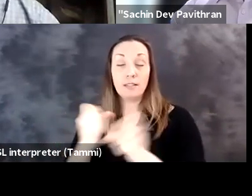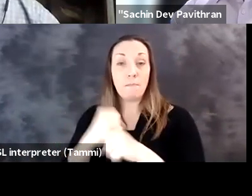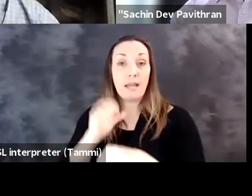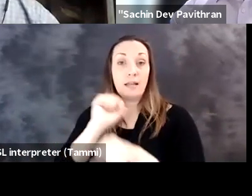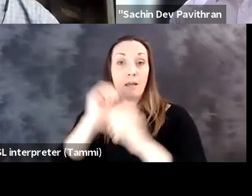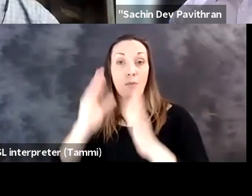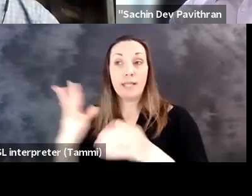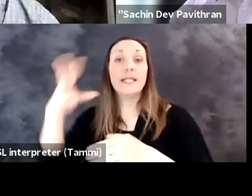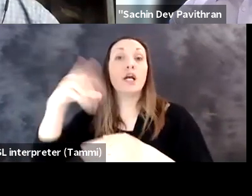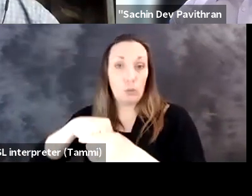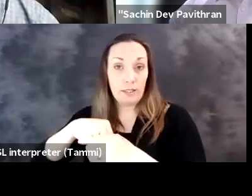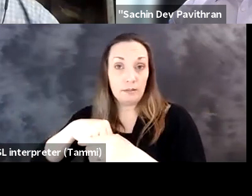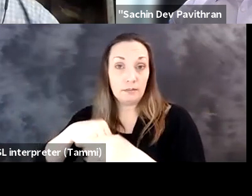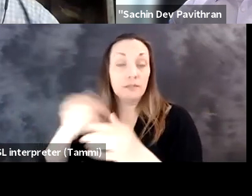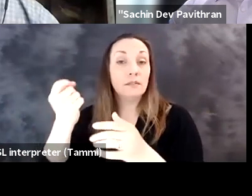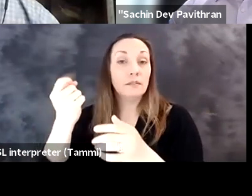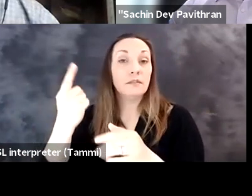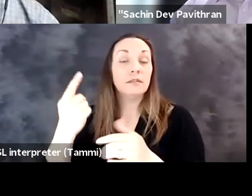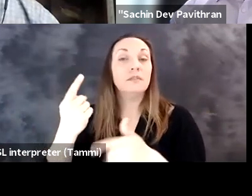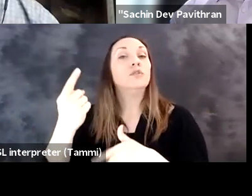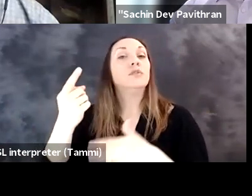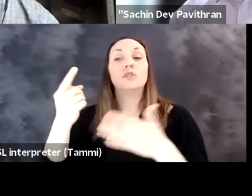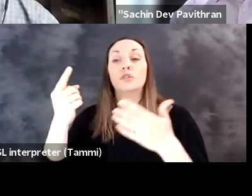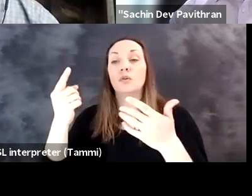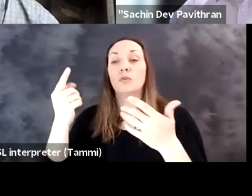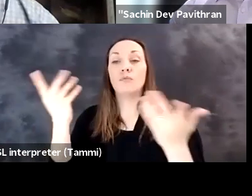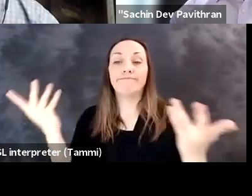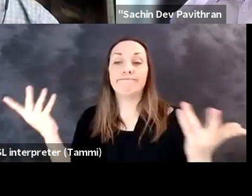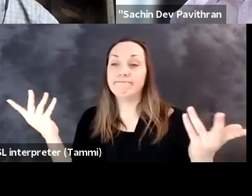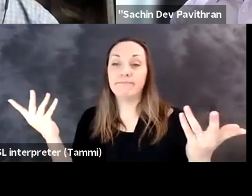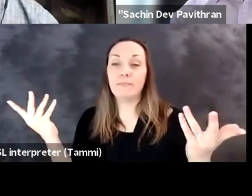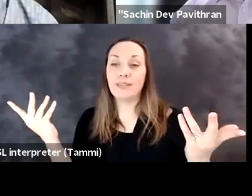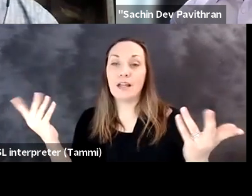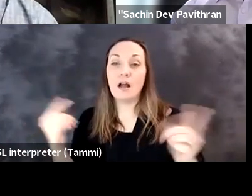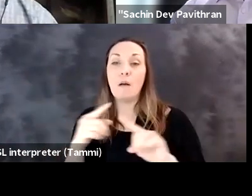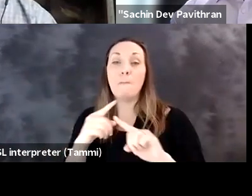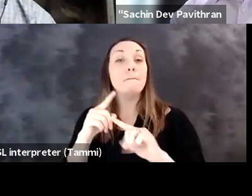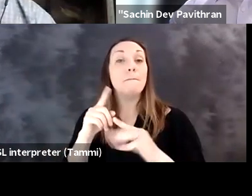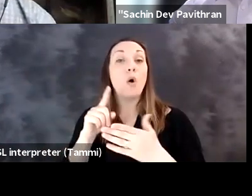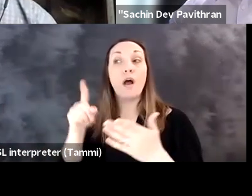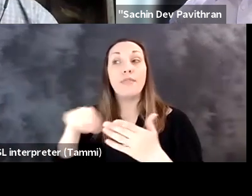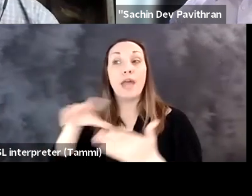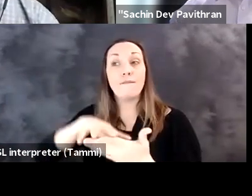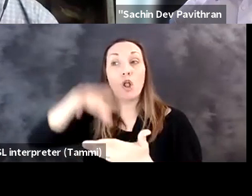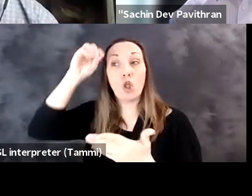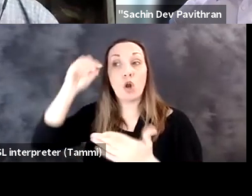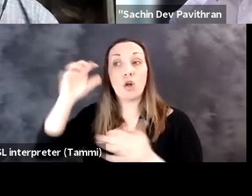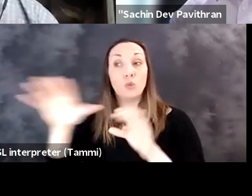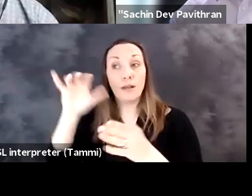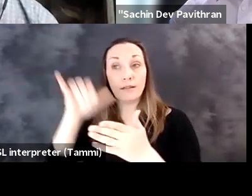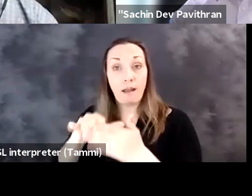come around in the last year to do a lot of innovative ways of making employees included.